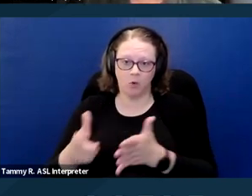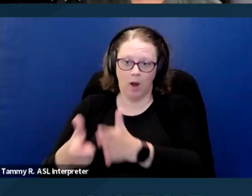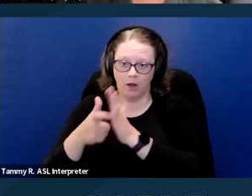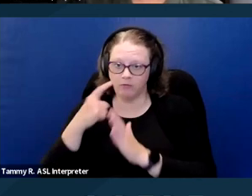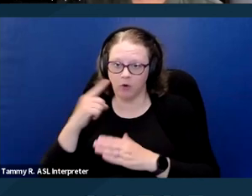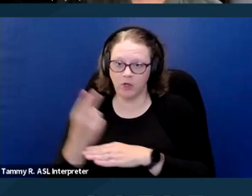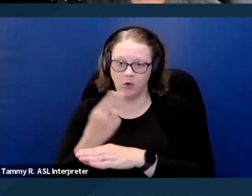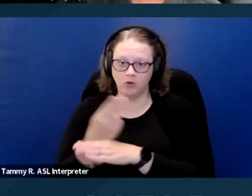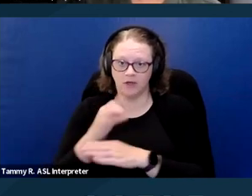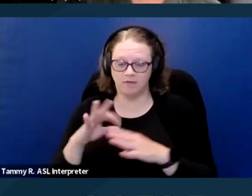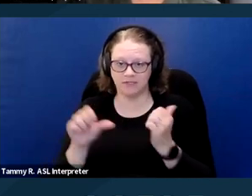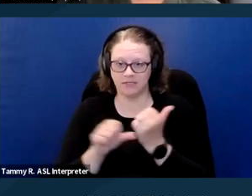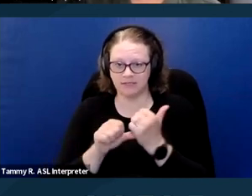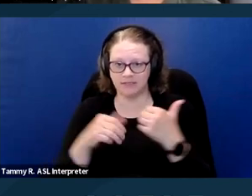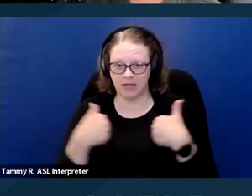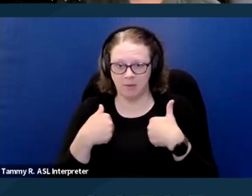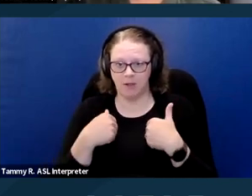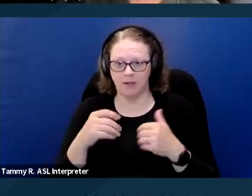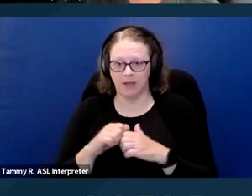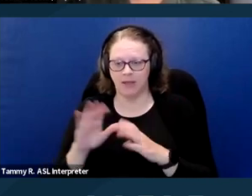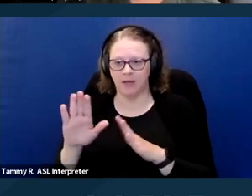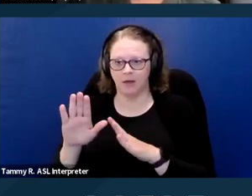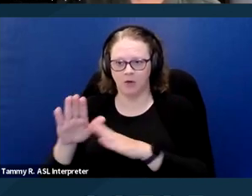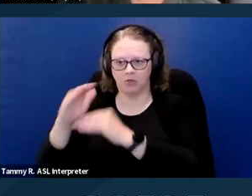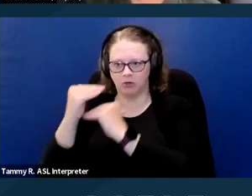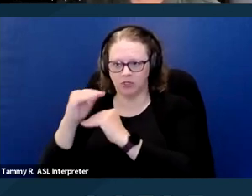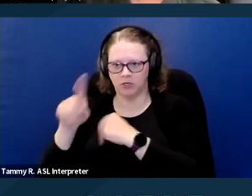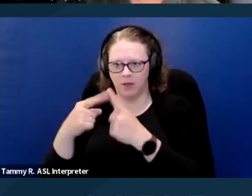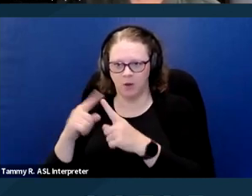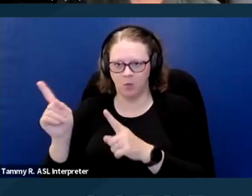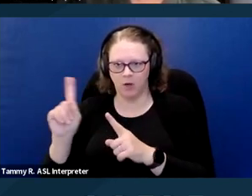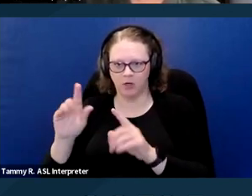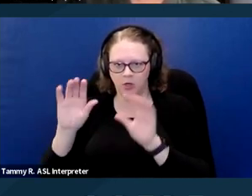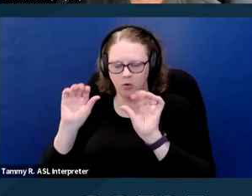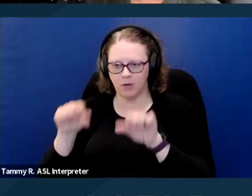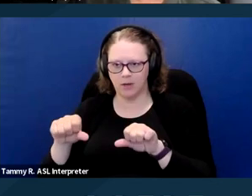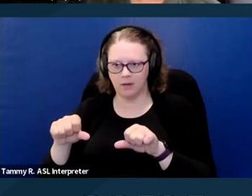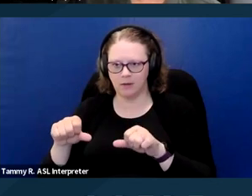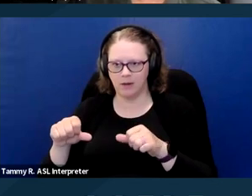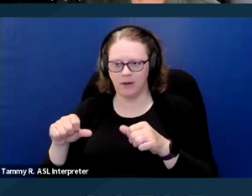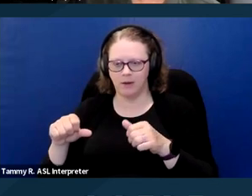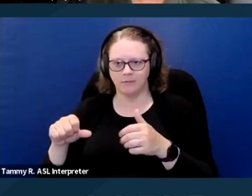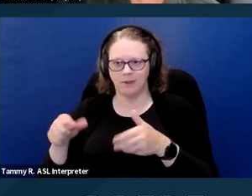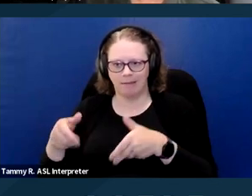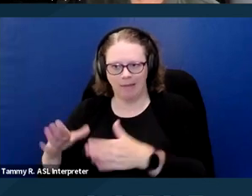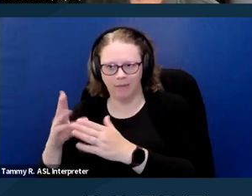For example, restrictions on where you can have your dog go to the bathroom.